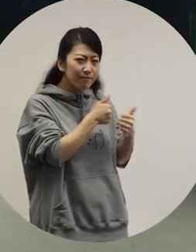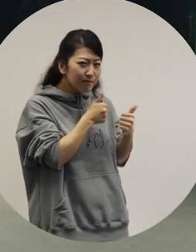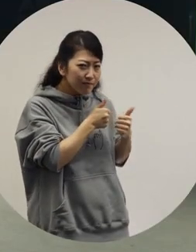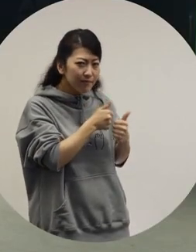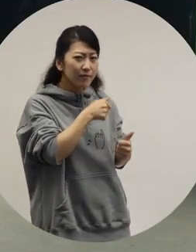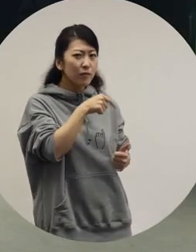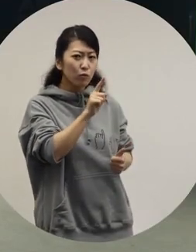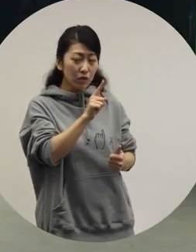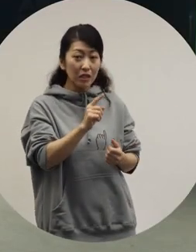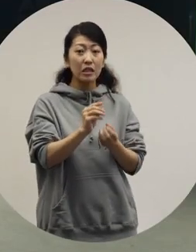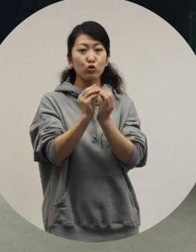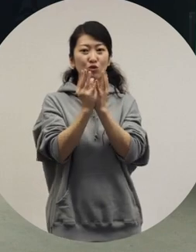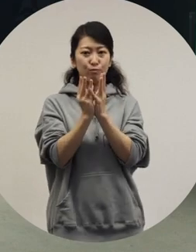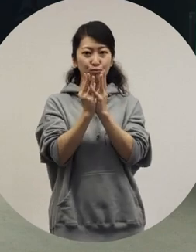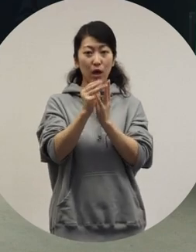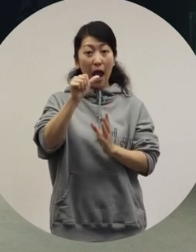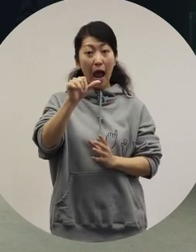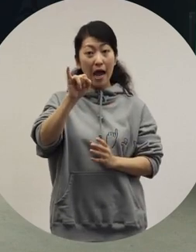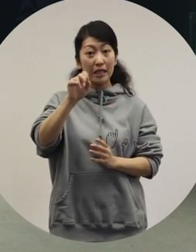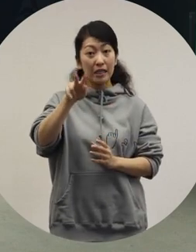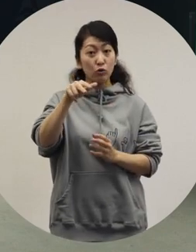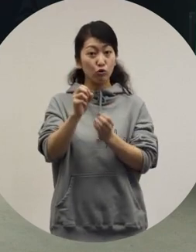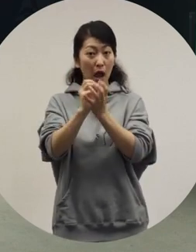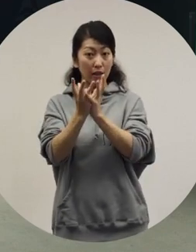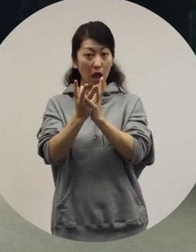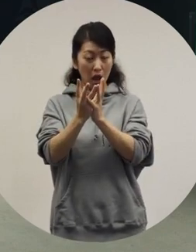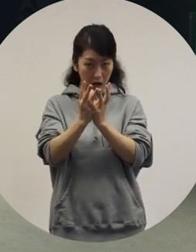We changed the motifs to tulips and irises.